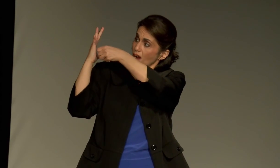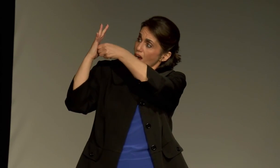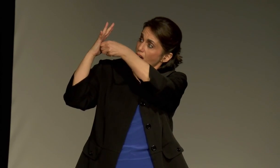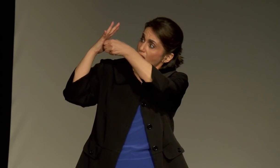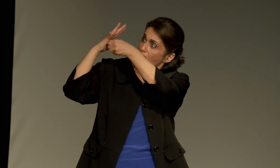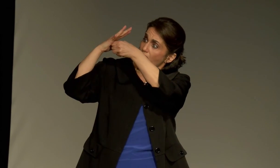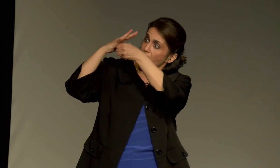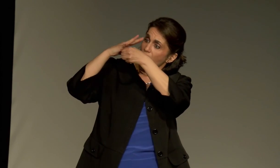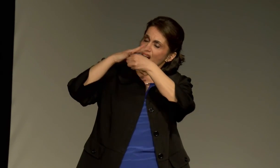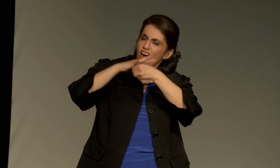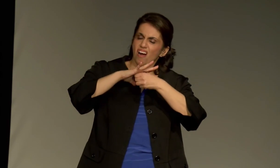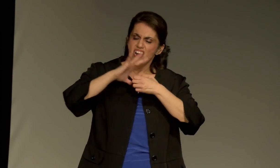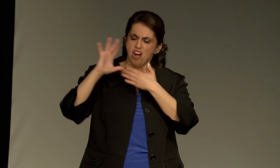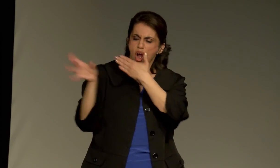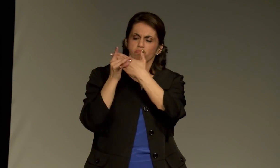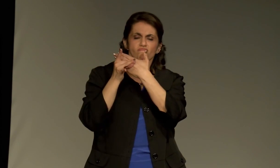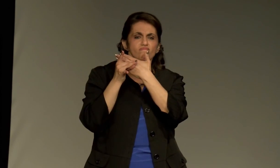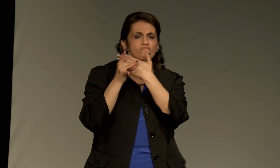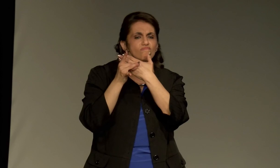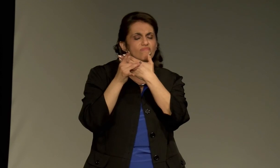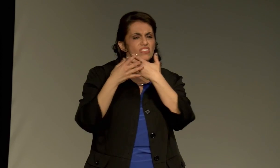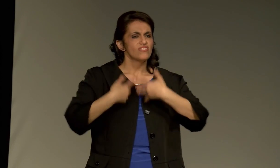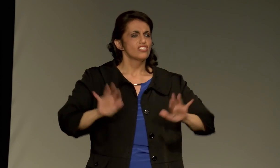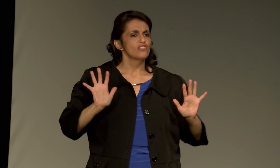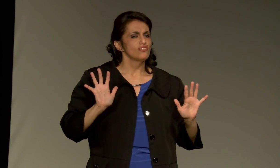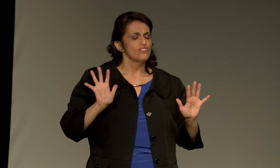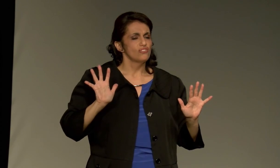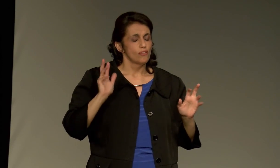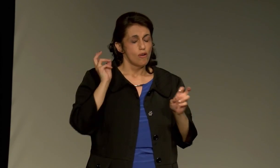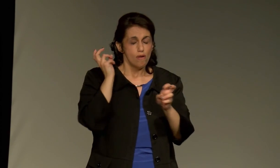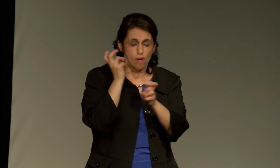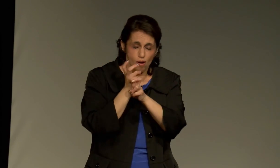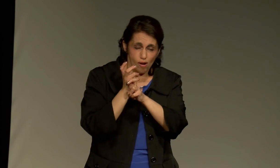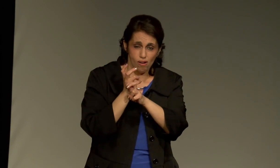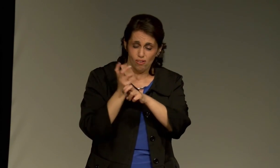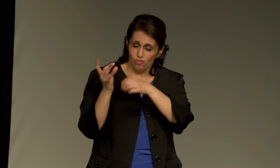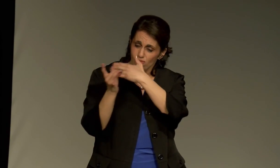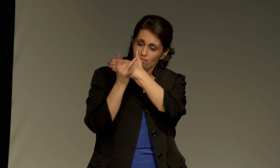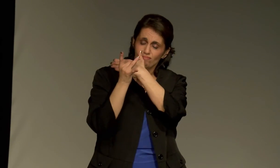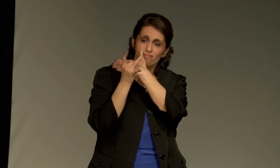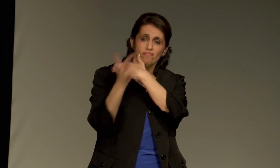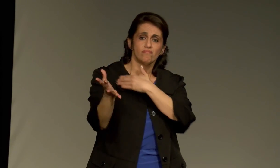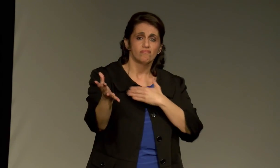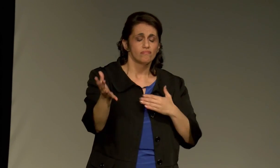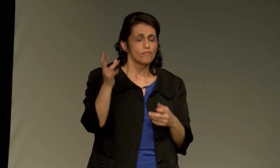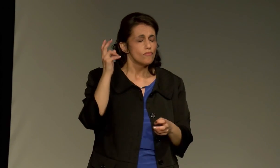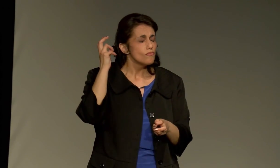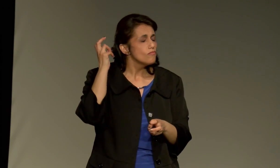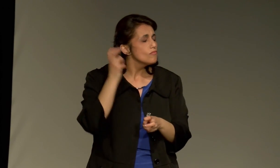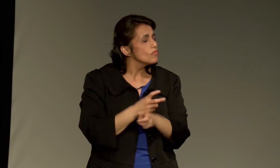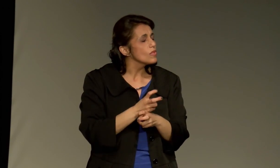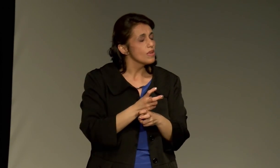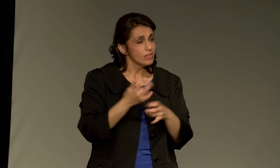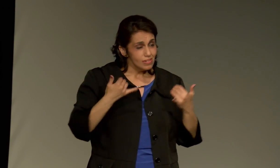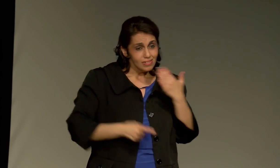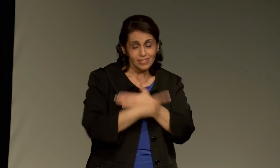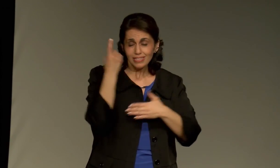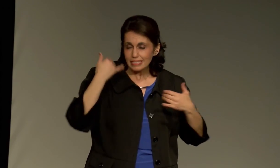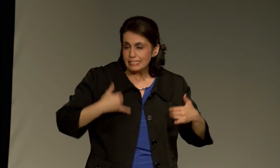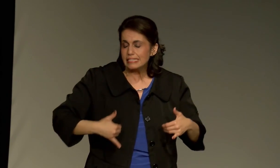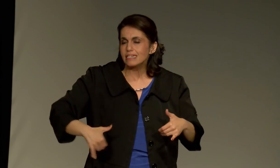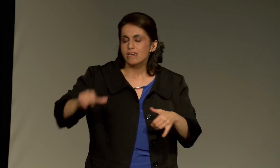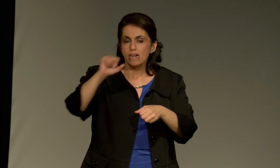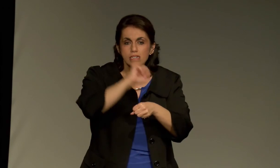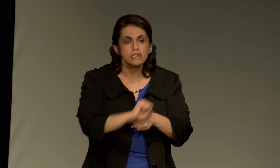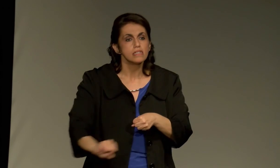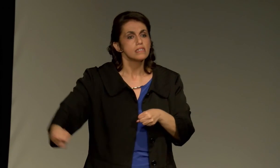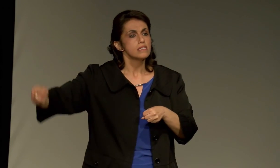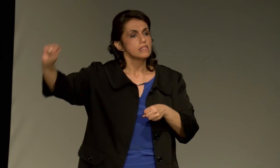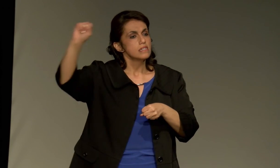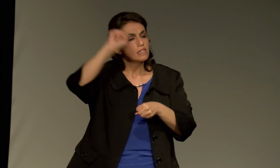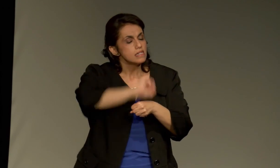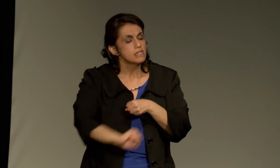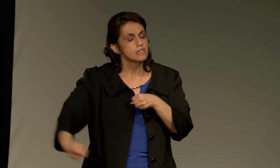not exist, and that led to the oppression of deaf people, which is very hard for us